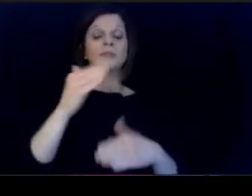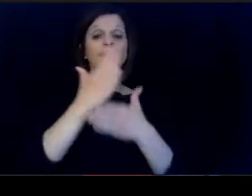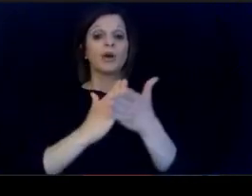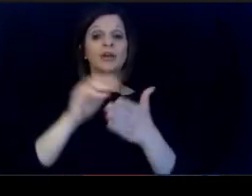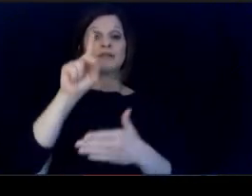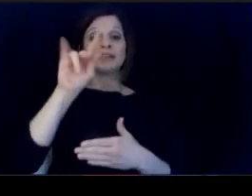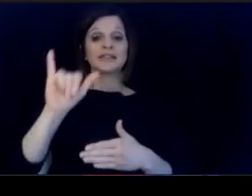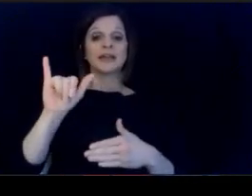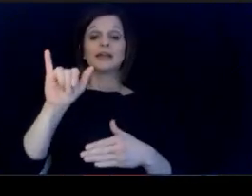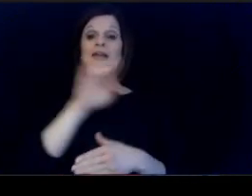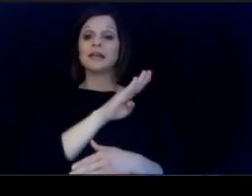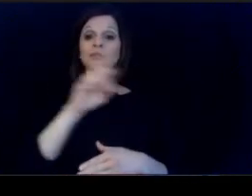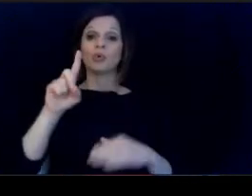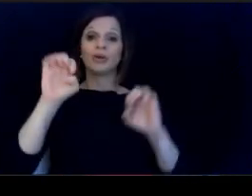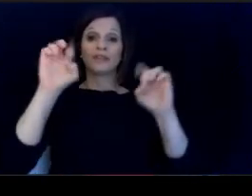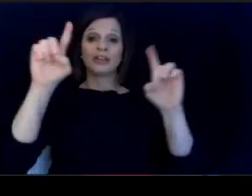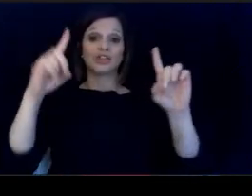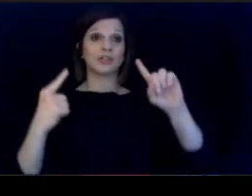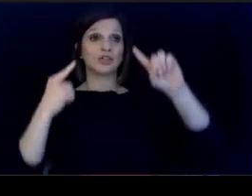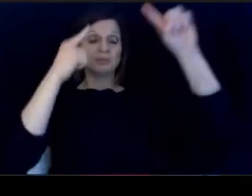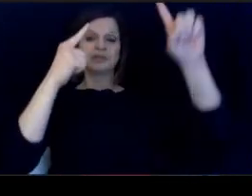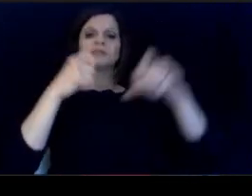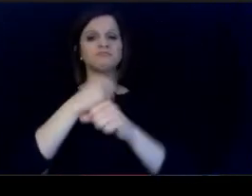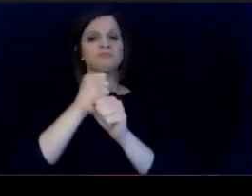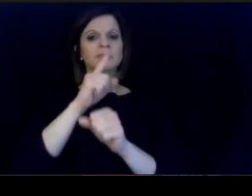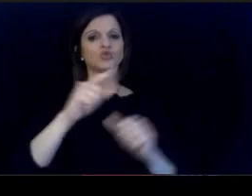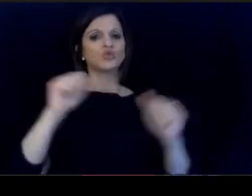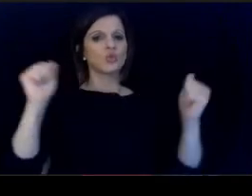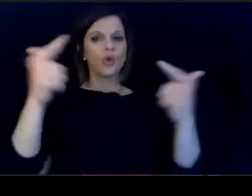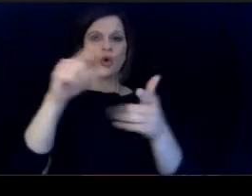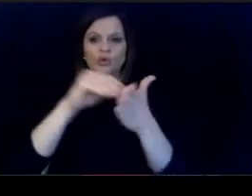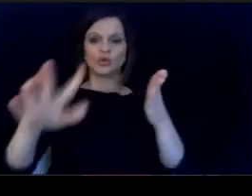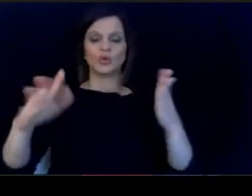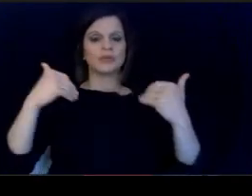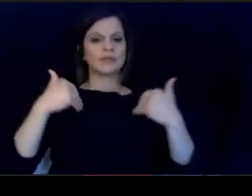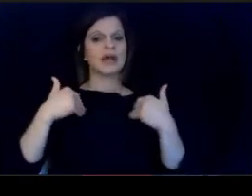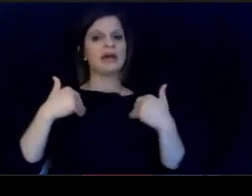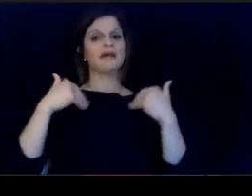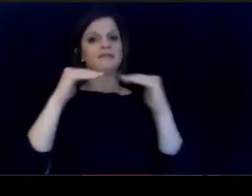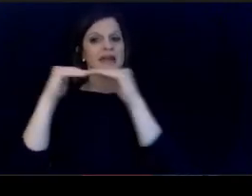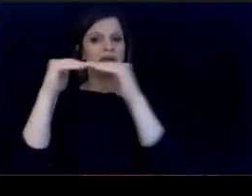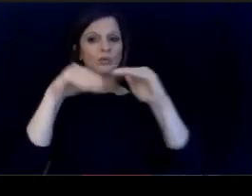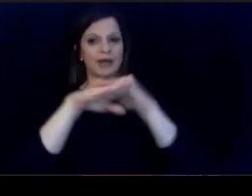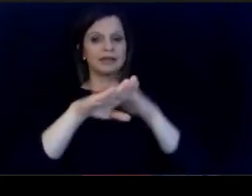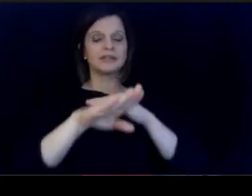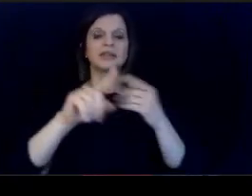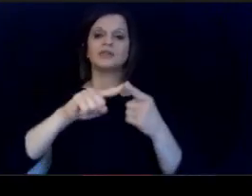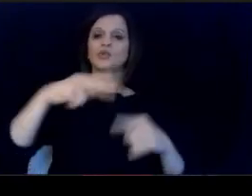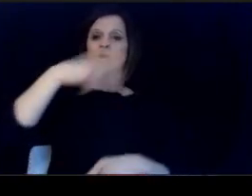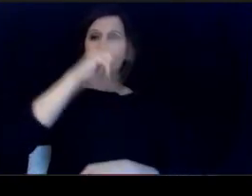Education's Mission, is to ensure every student. has equitable access to high quality learning.